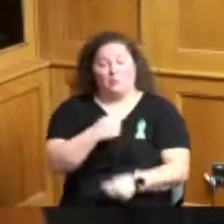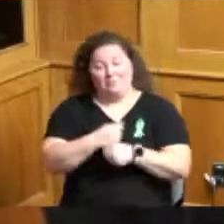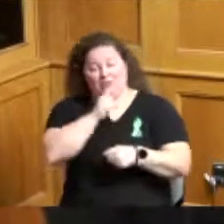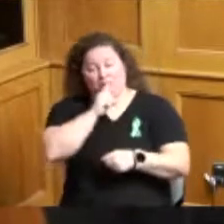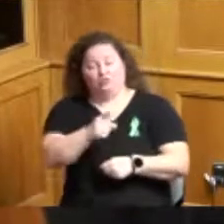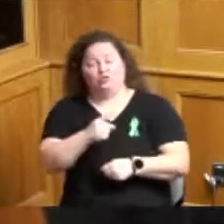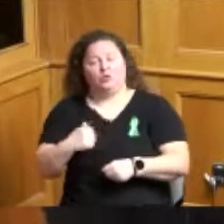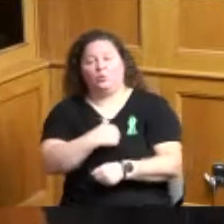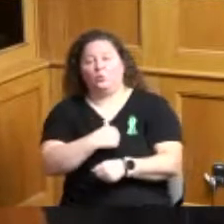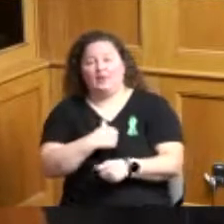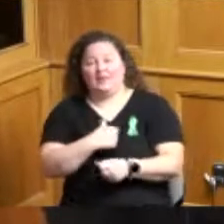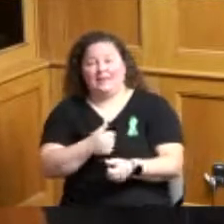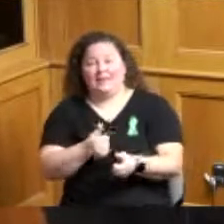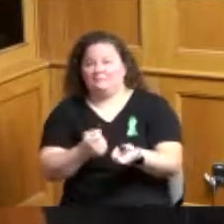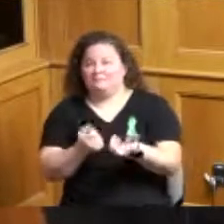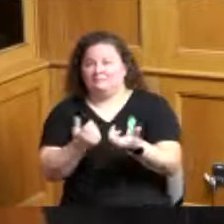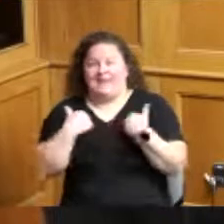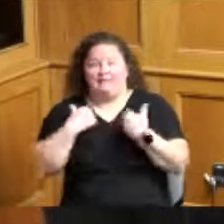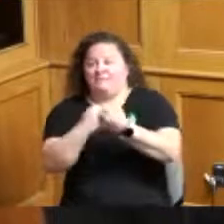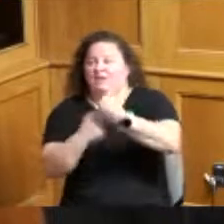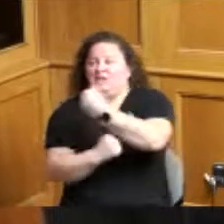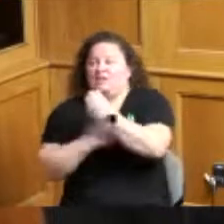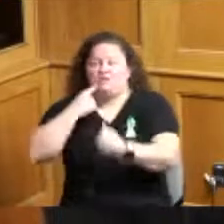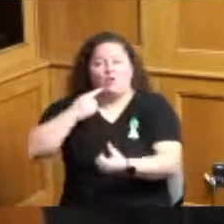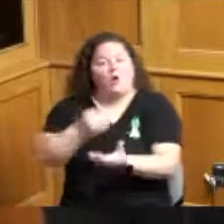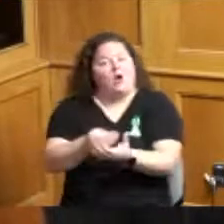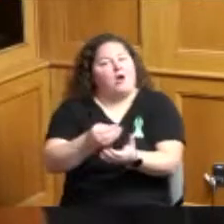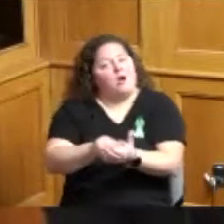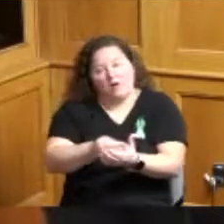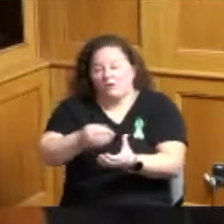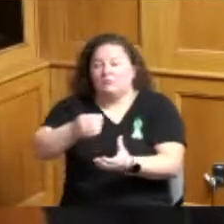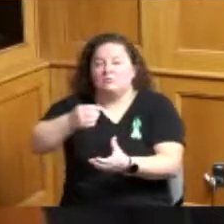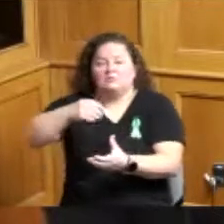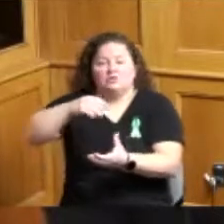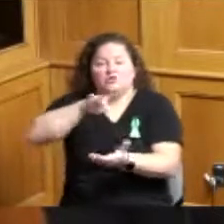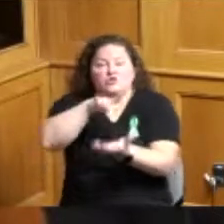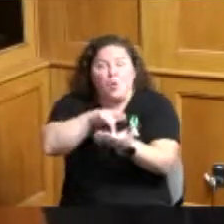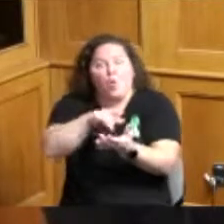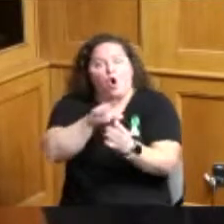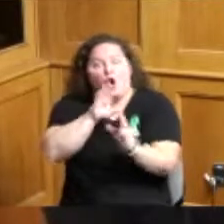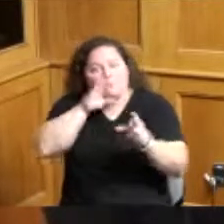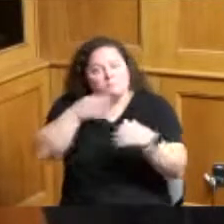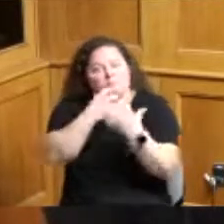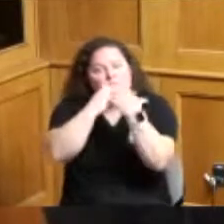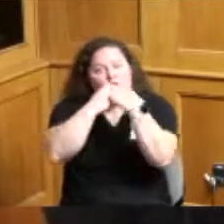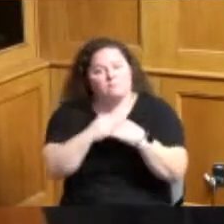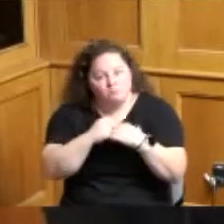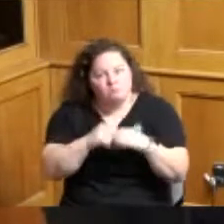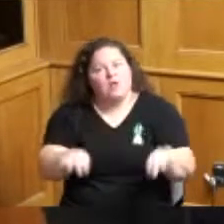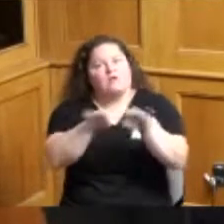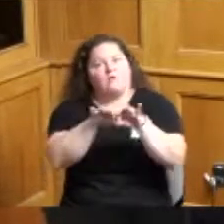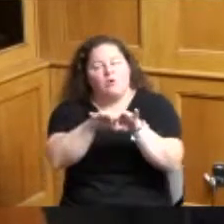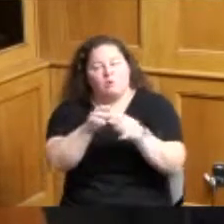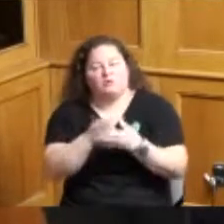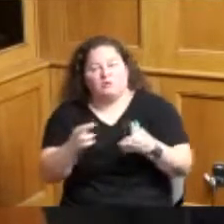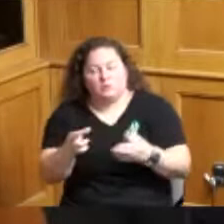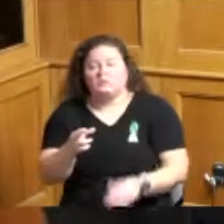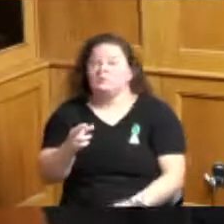important than ever ensuring SUD SUD providers have resources to hire and train clinical and